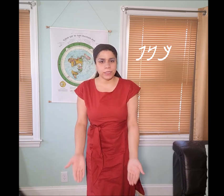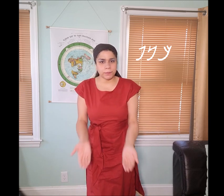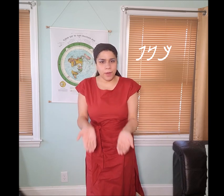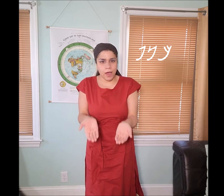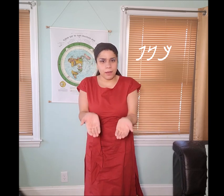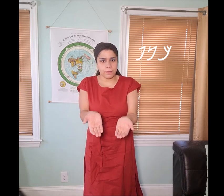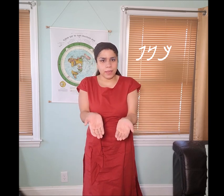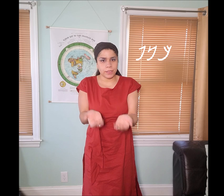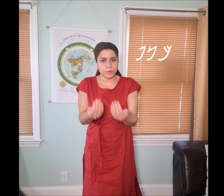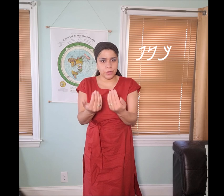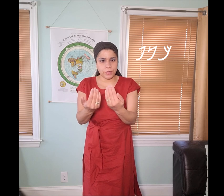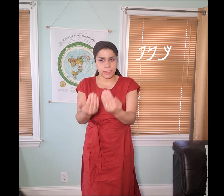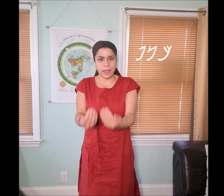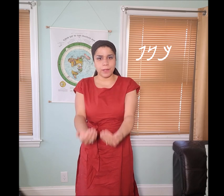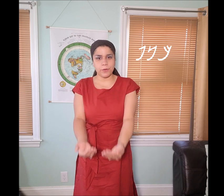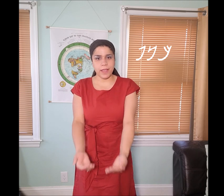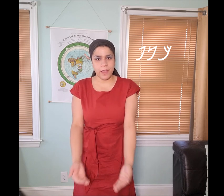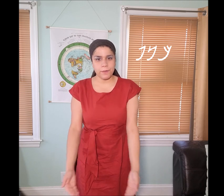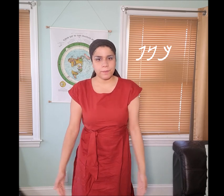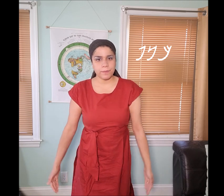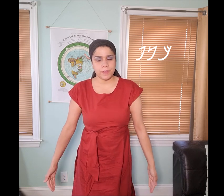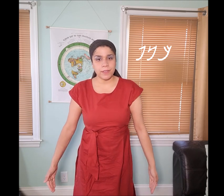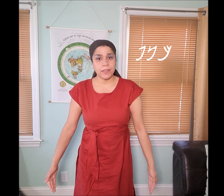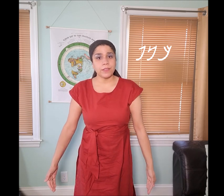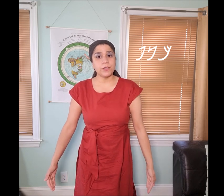symbol is palm, as you notice - I go down.